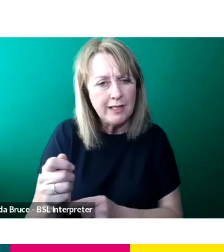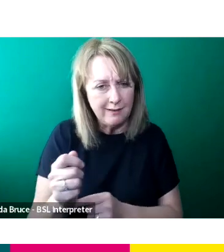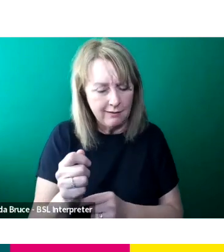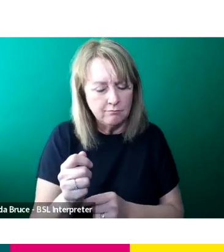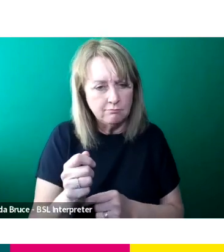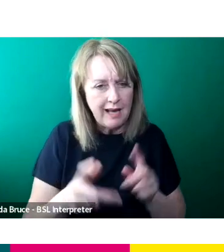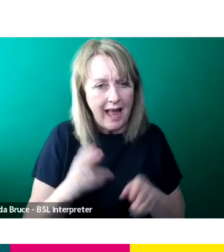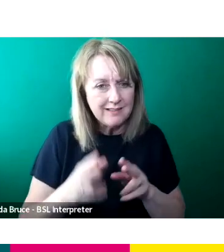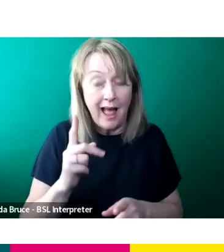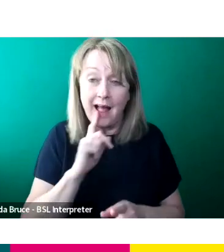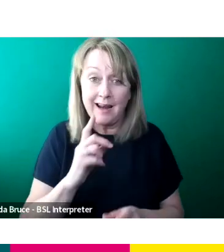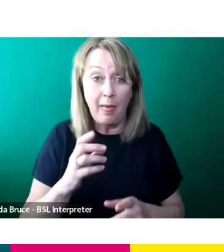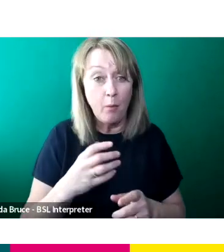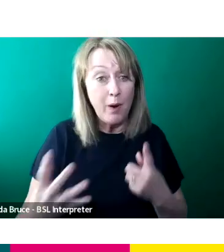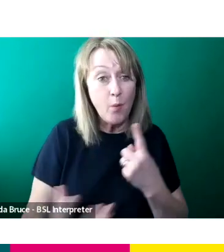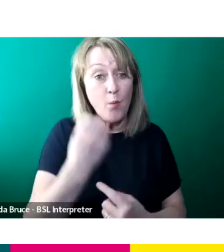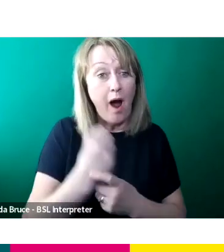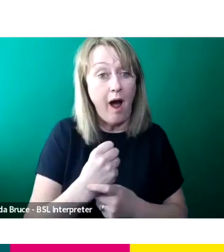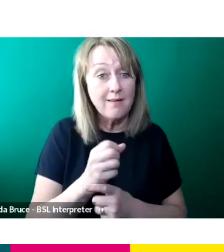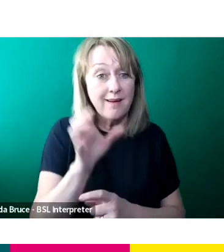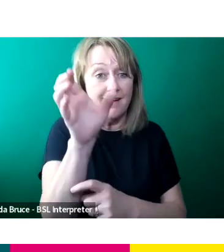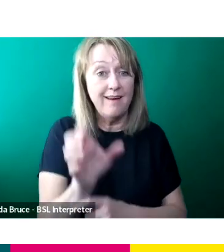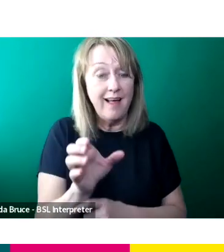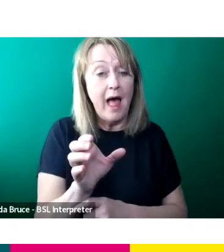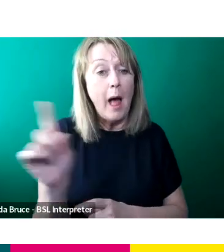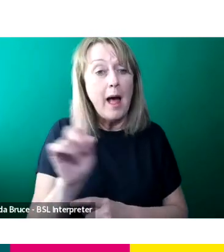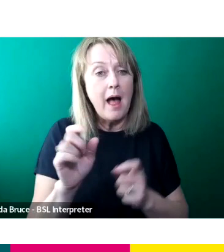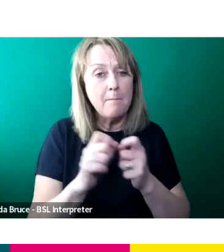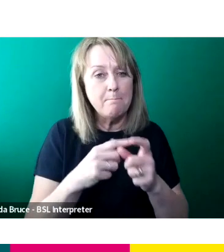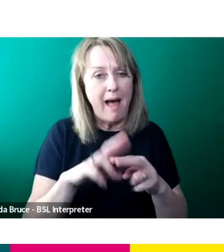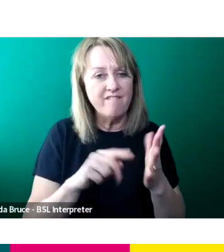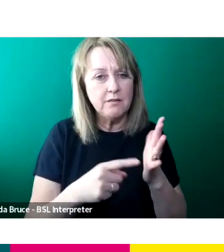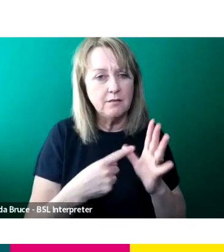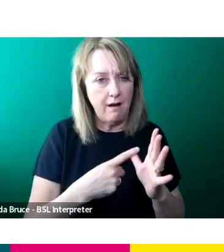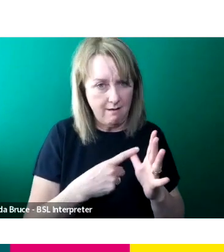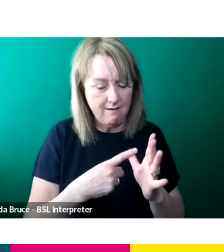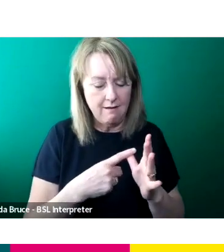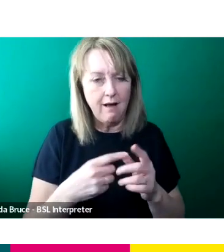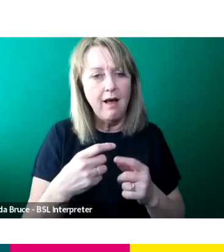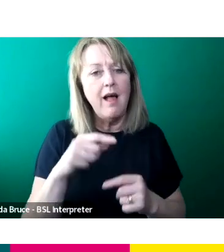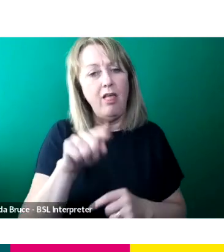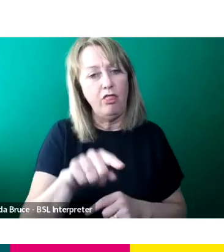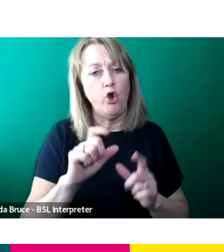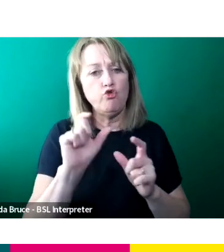a BAFTA at the weekend. And what was really exciting about that is it won a BAFTA for the BAFTA Crew Awards for